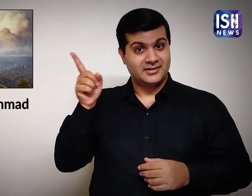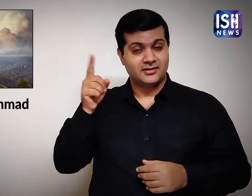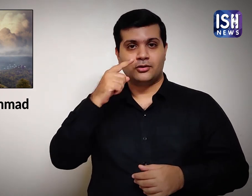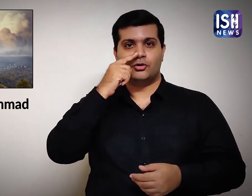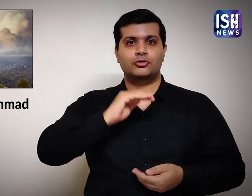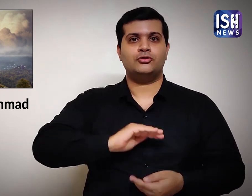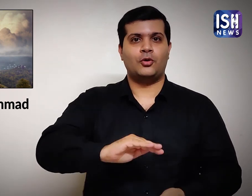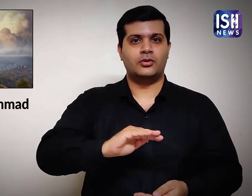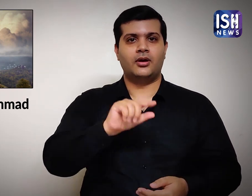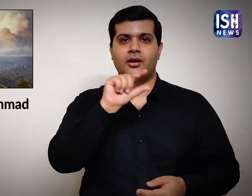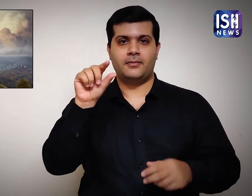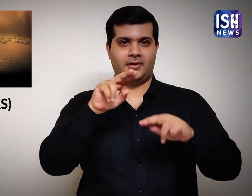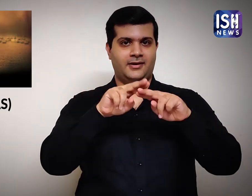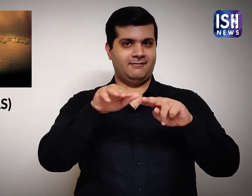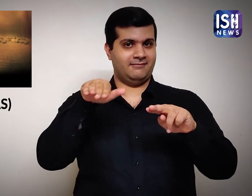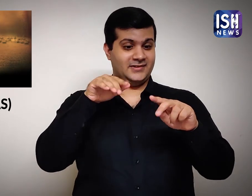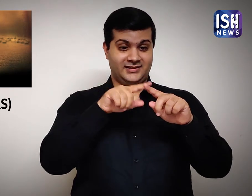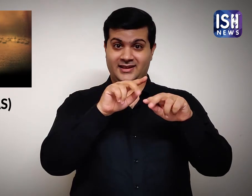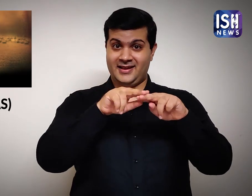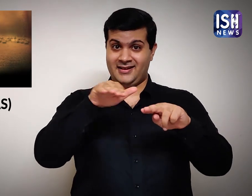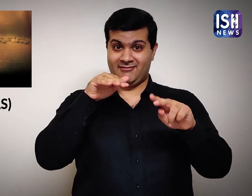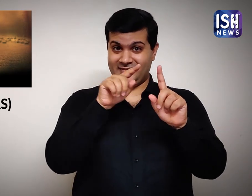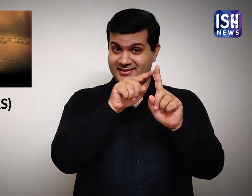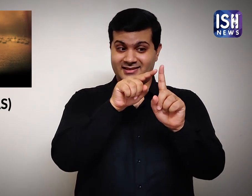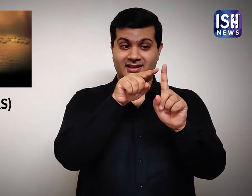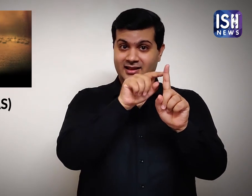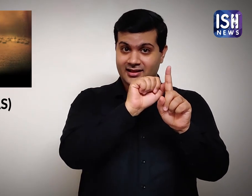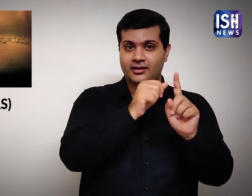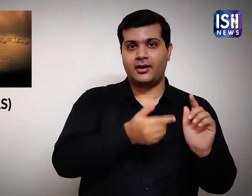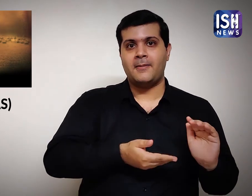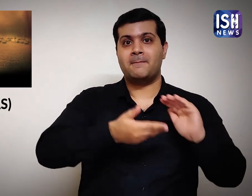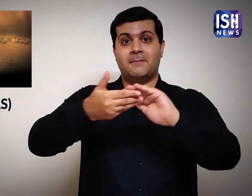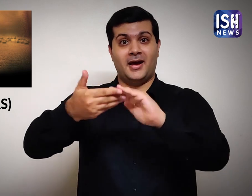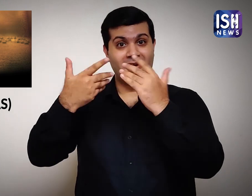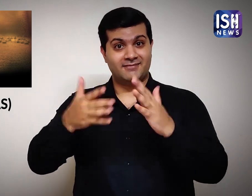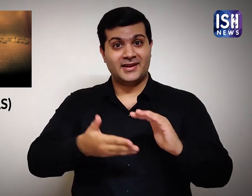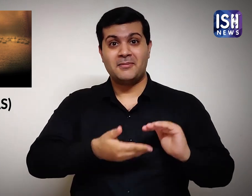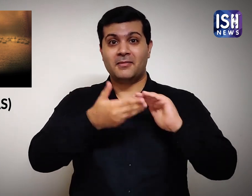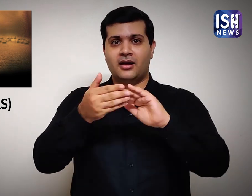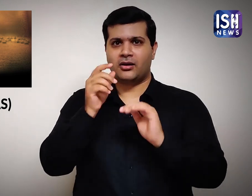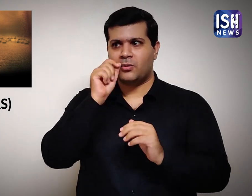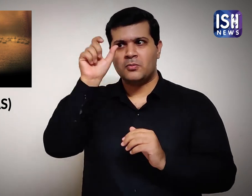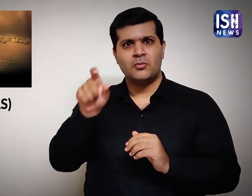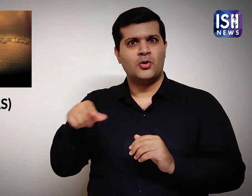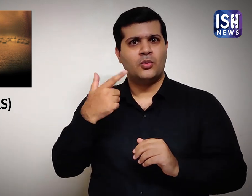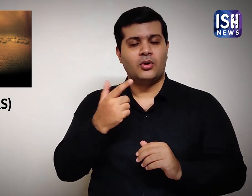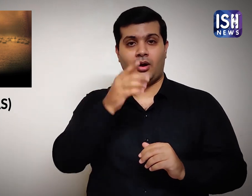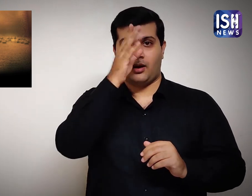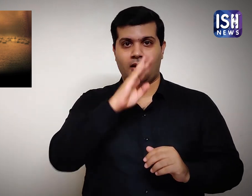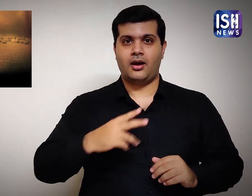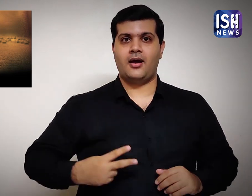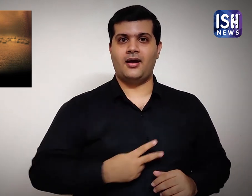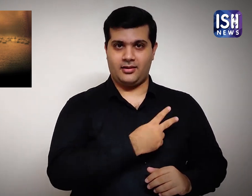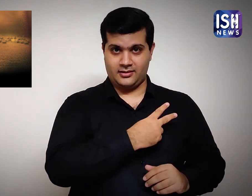His daughter is Fatima Zehra (AS) - sign name - who married Imam Ali (AS) - sign name.